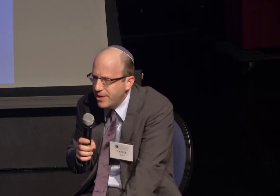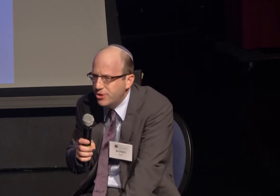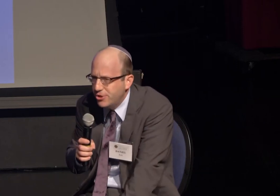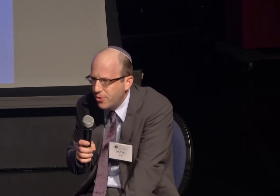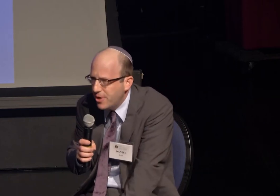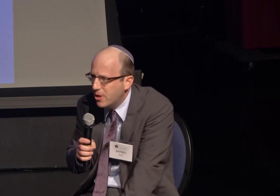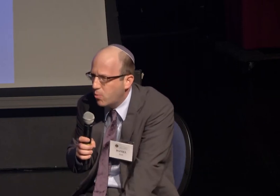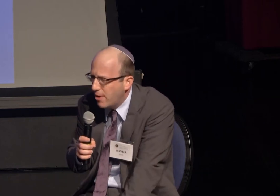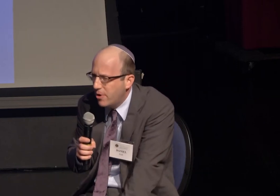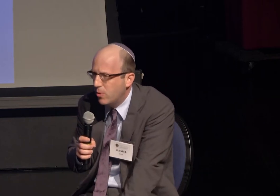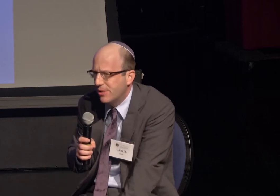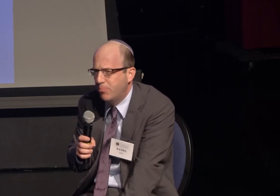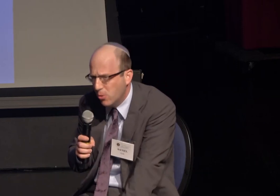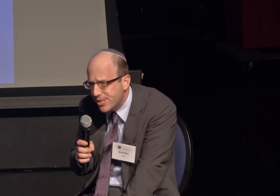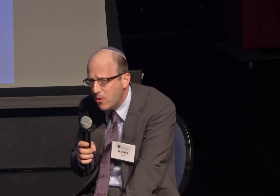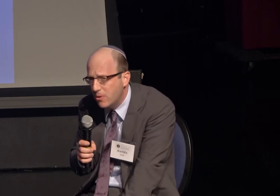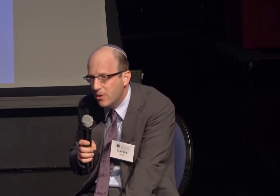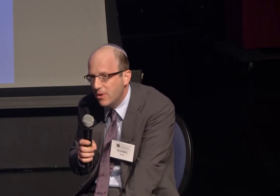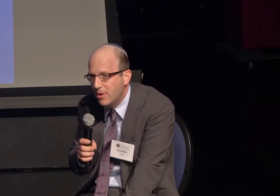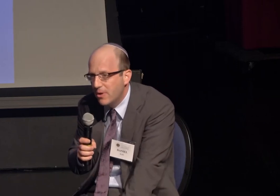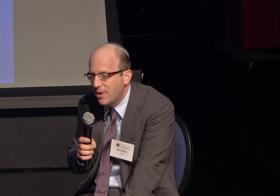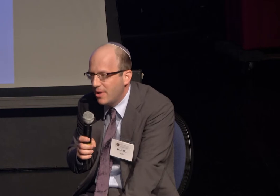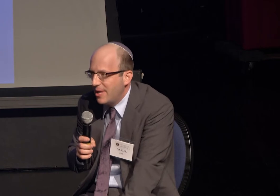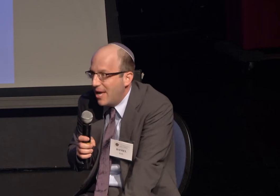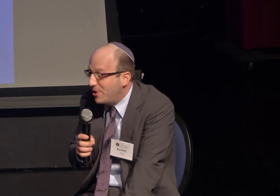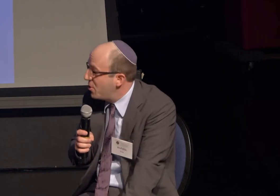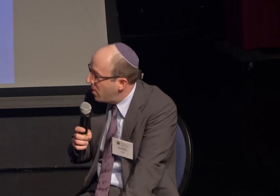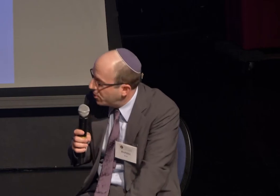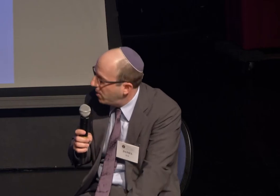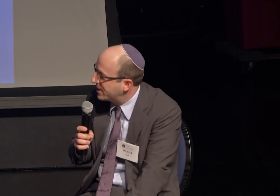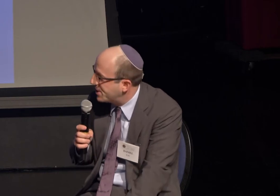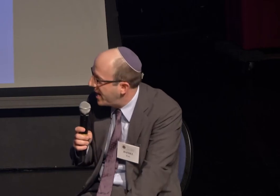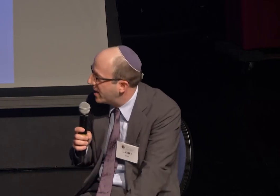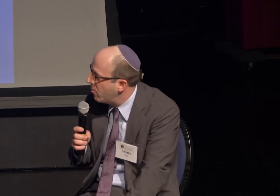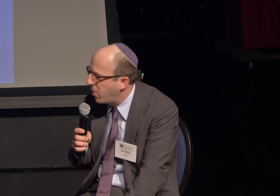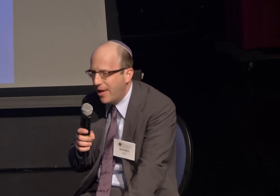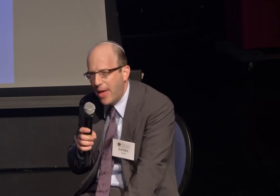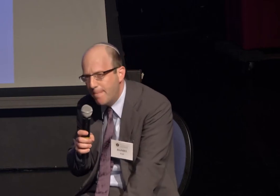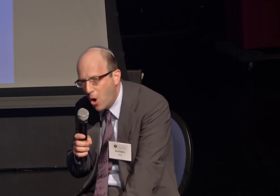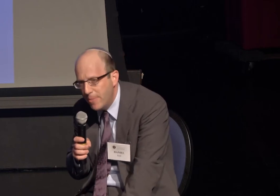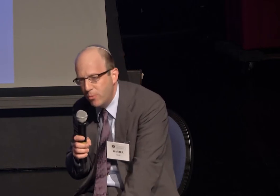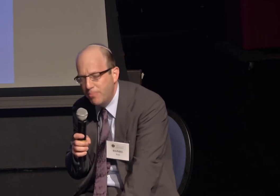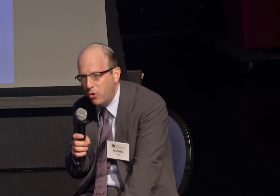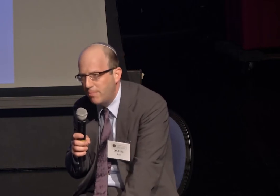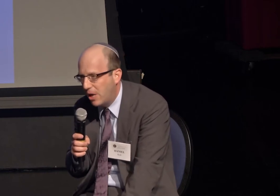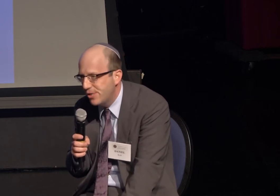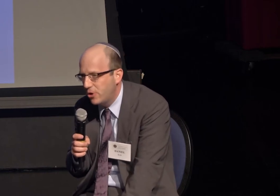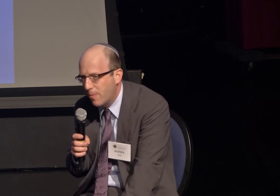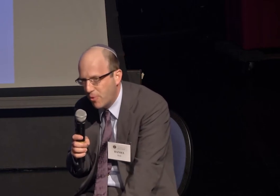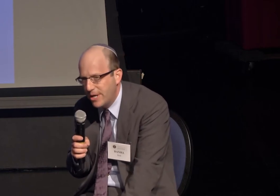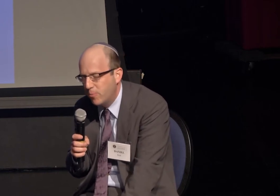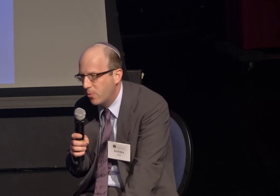And he said, "Did you think Raba was a bozo?" And we didn't know what to say, but at that moment, we pulled a muscle in our brain and we realized